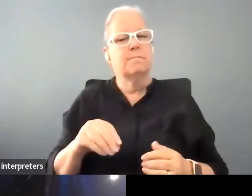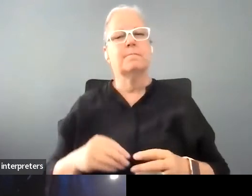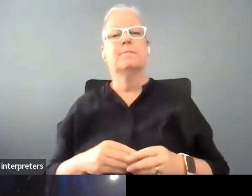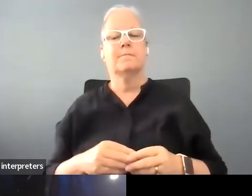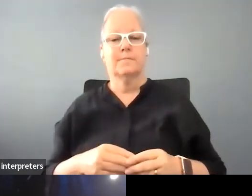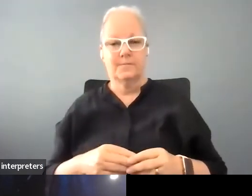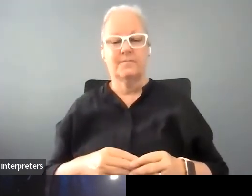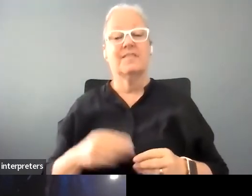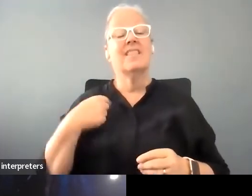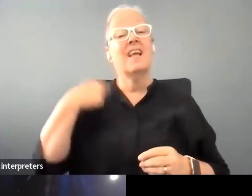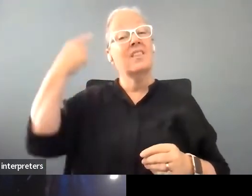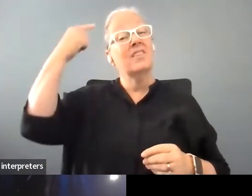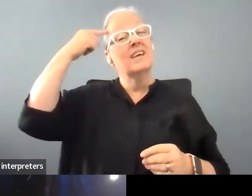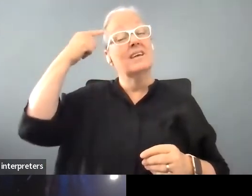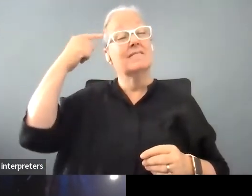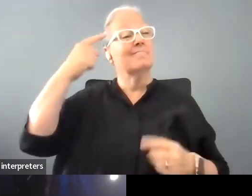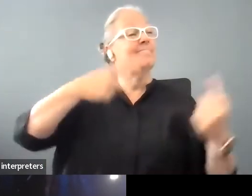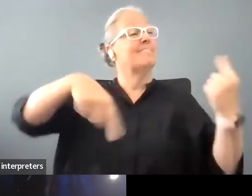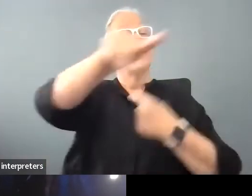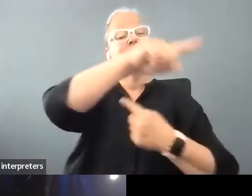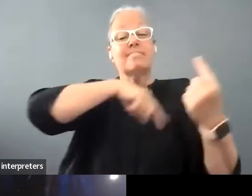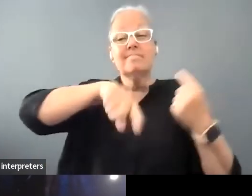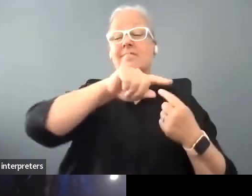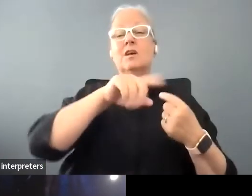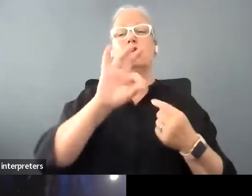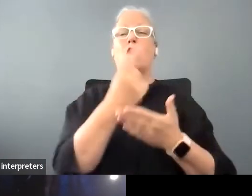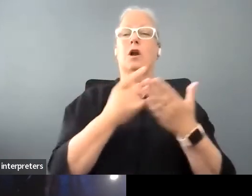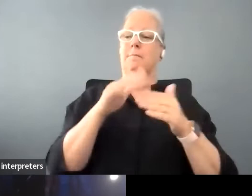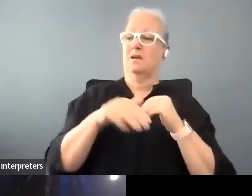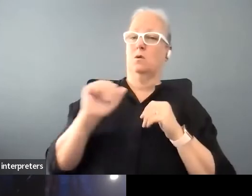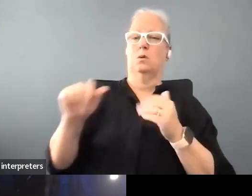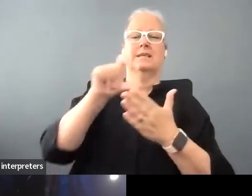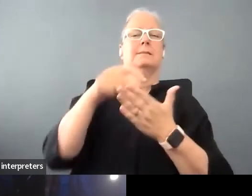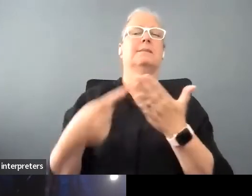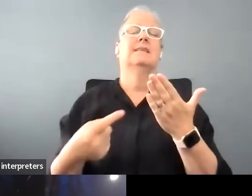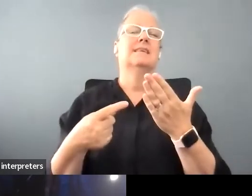in terms not just in terms of her disability, though that would be a huge thrust in it